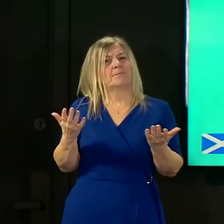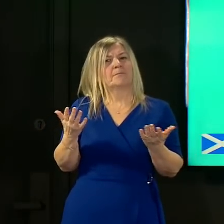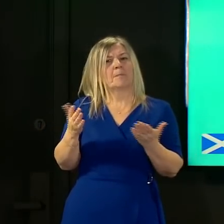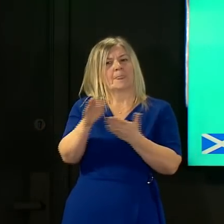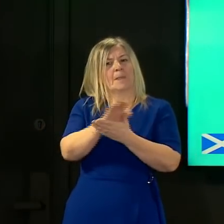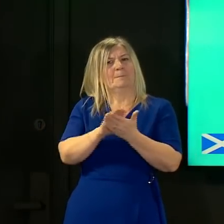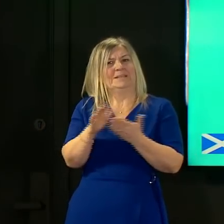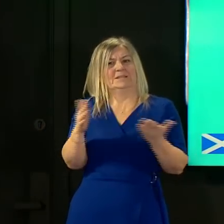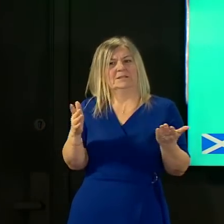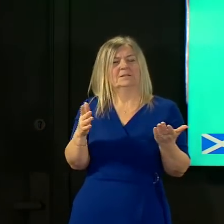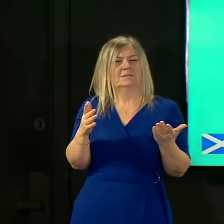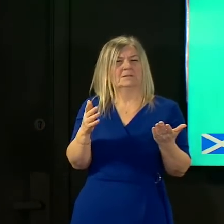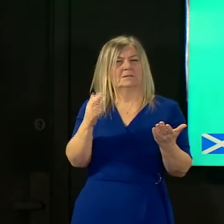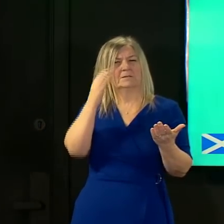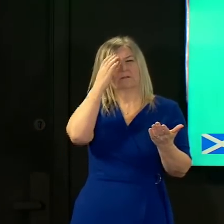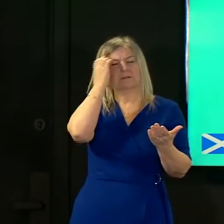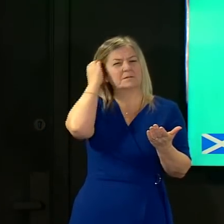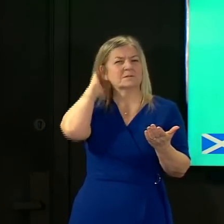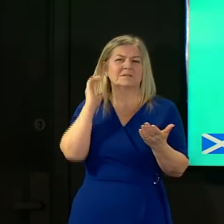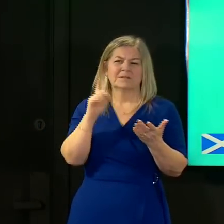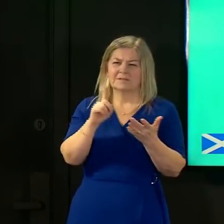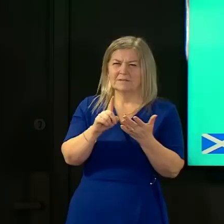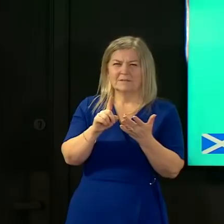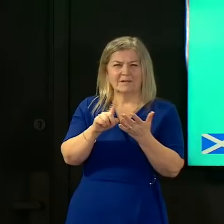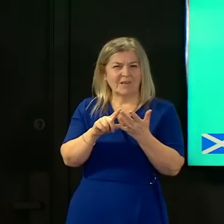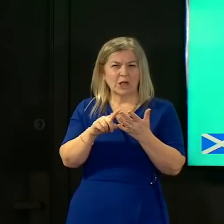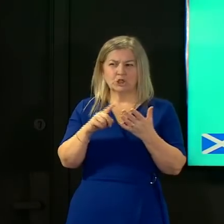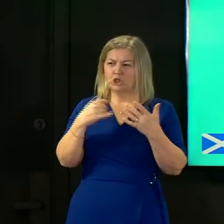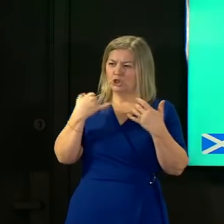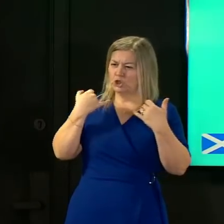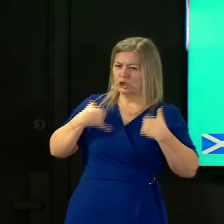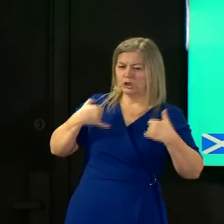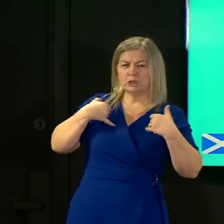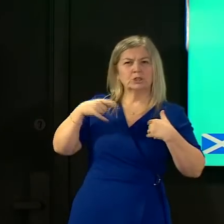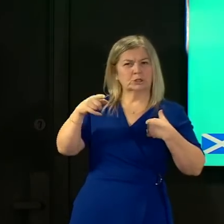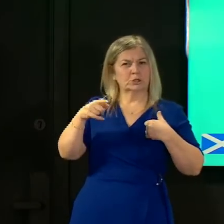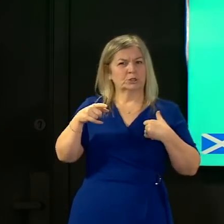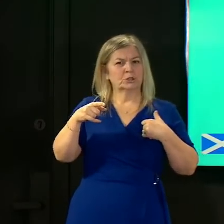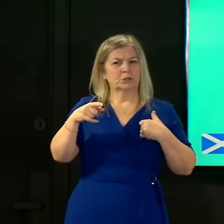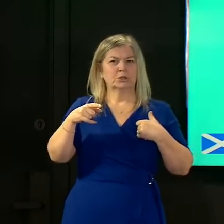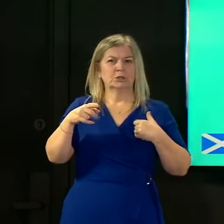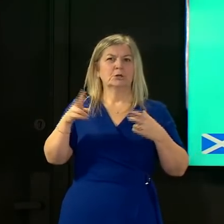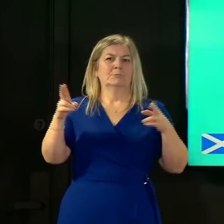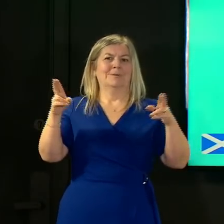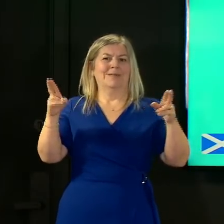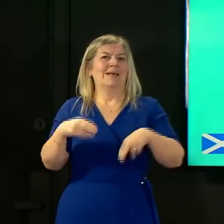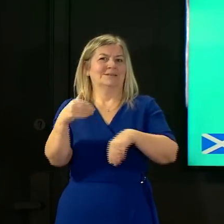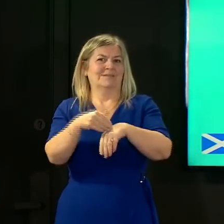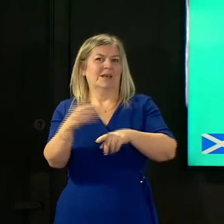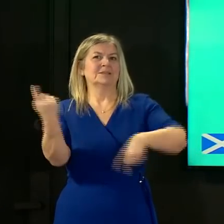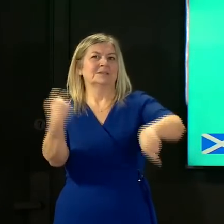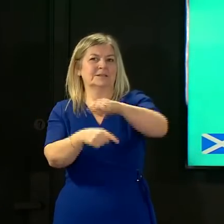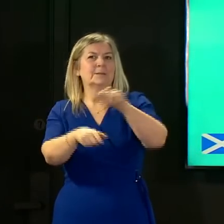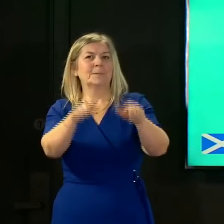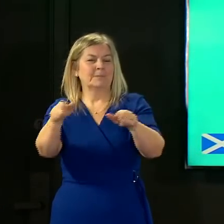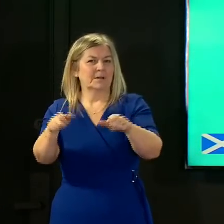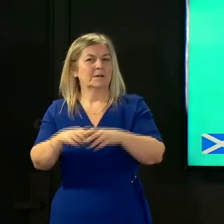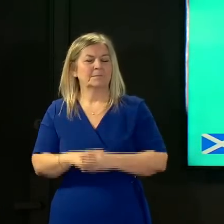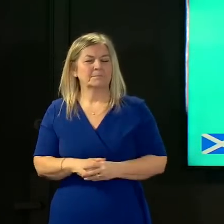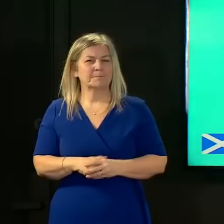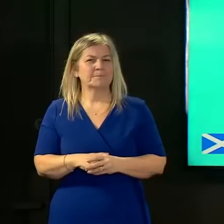and more likely that that infection will be less impactful to people across scotland what the end